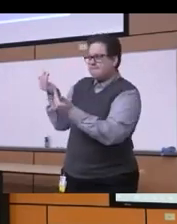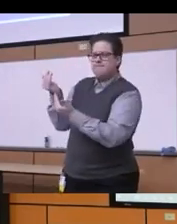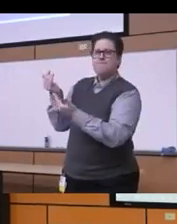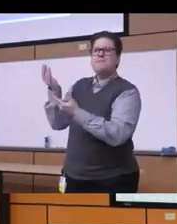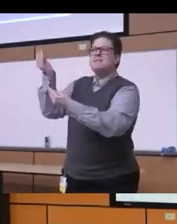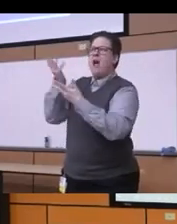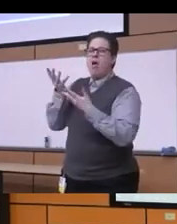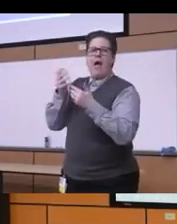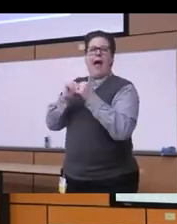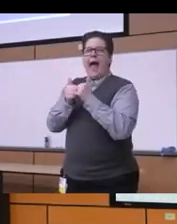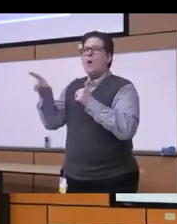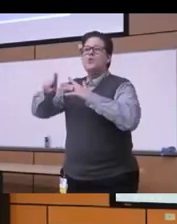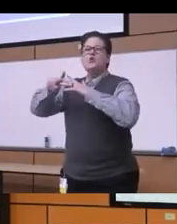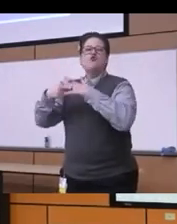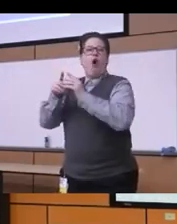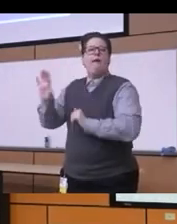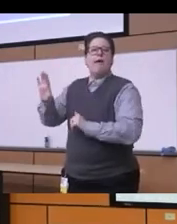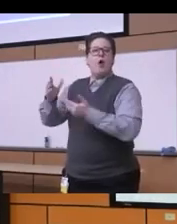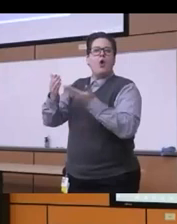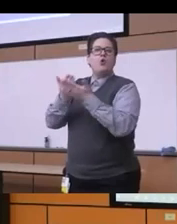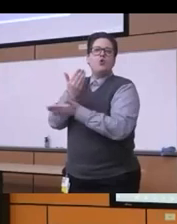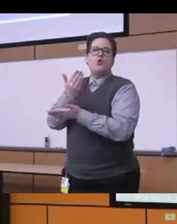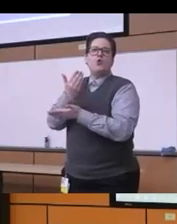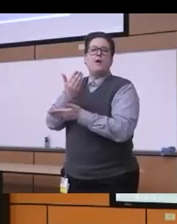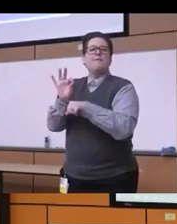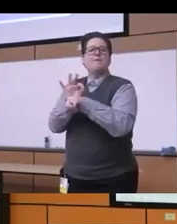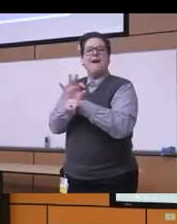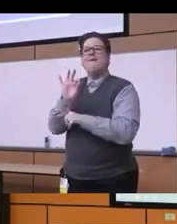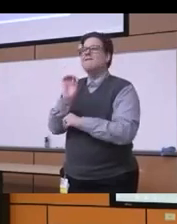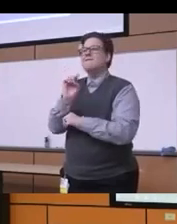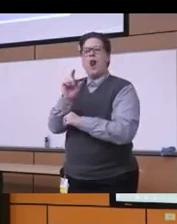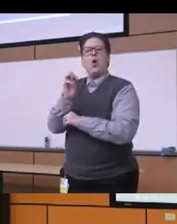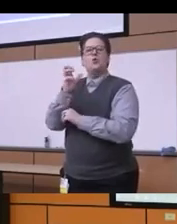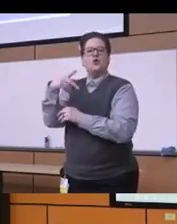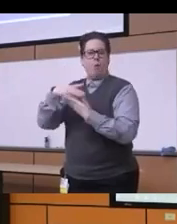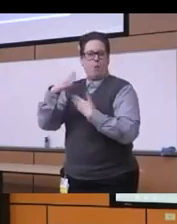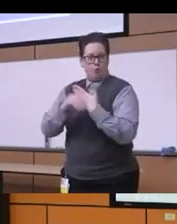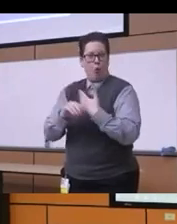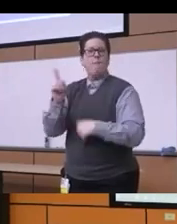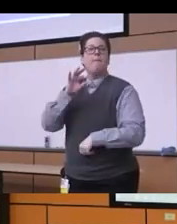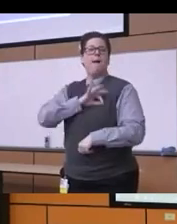starting the new starting a fellowship program at Pittsburgh especially that on